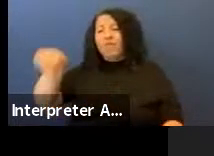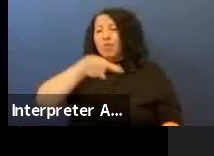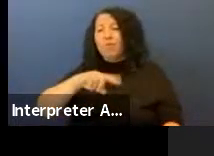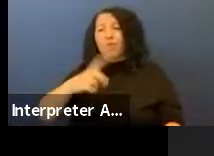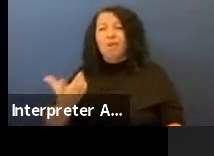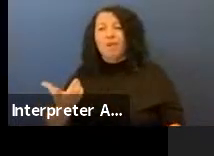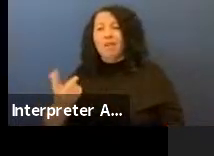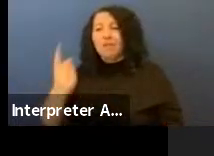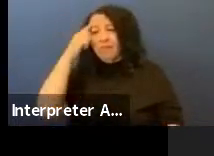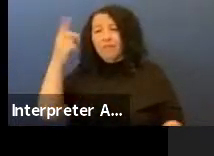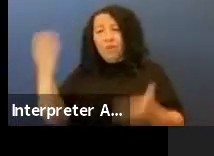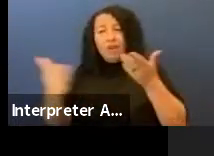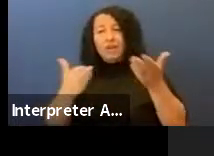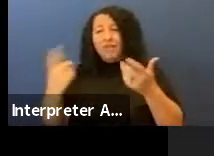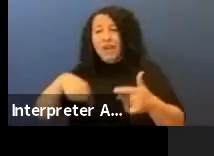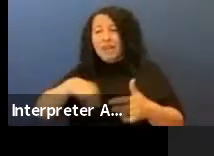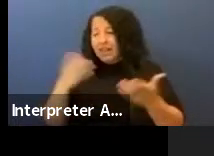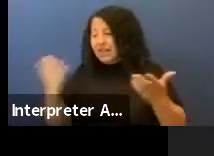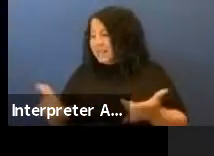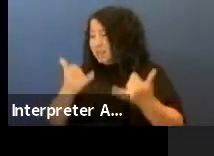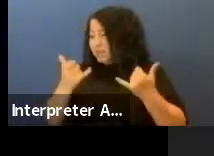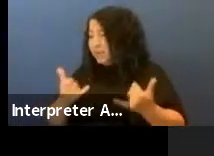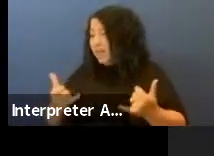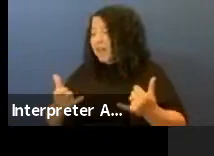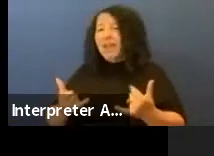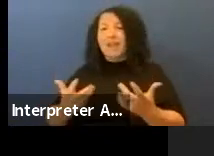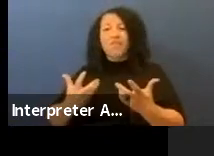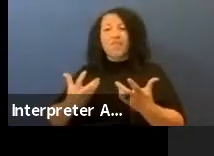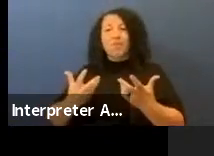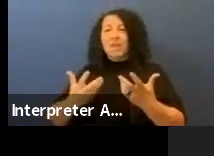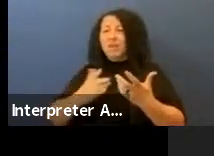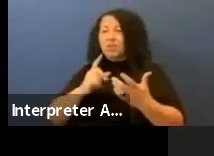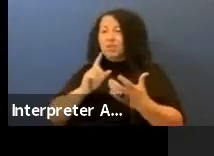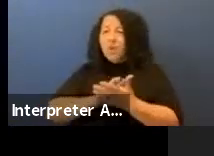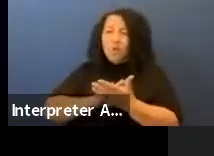inviting us here today, for being so gracious in your hosting,